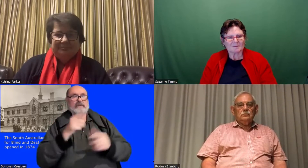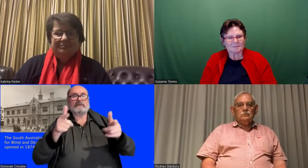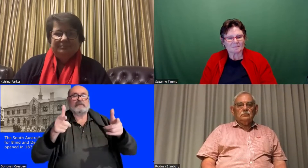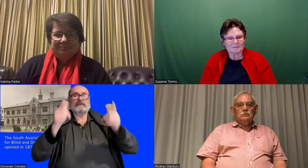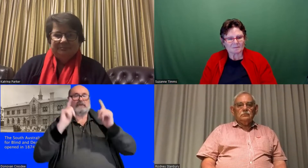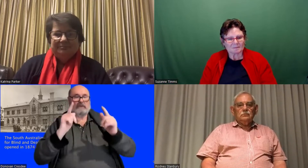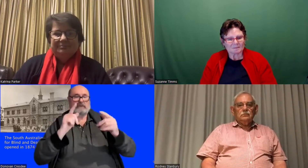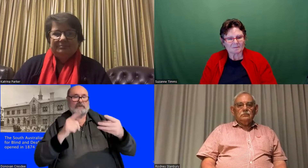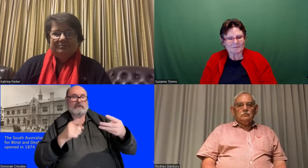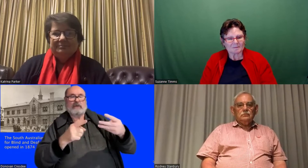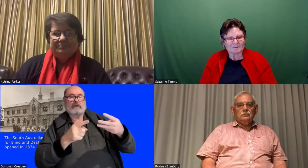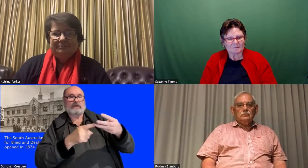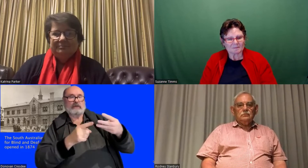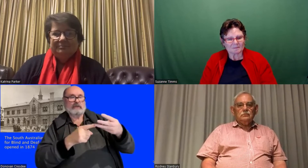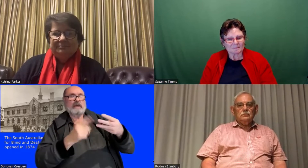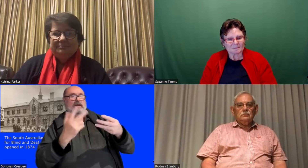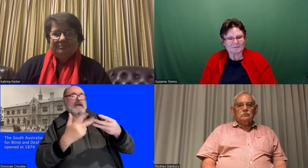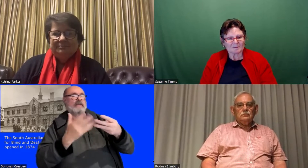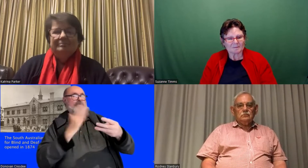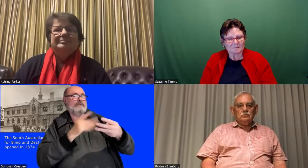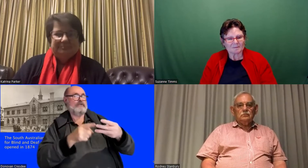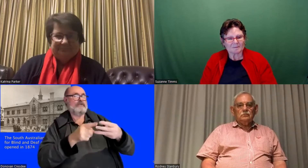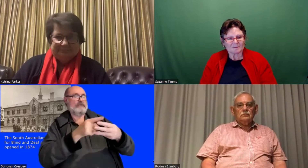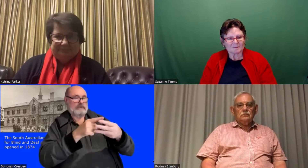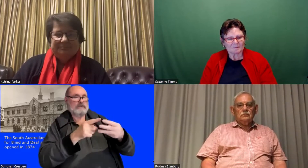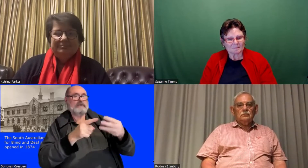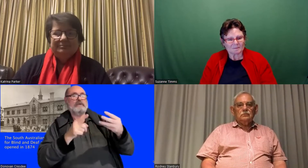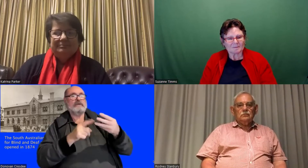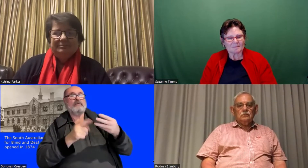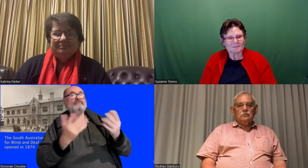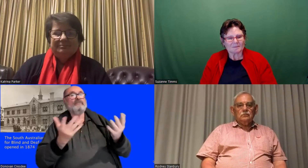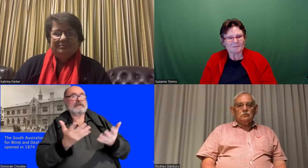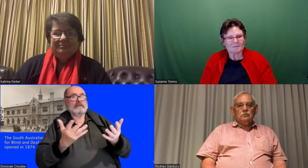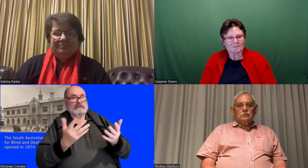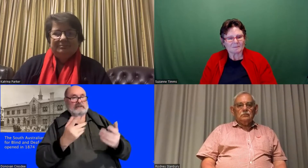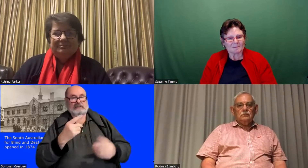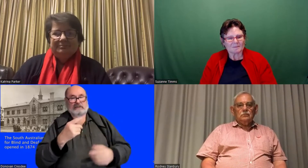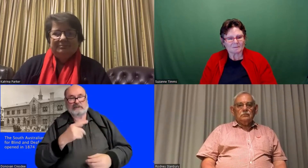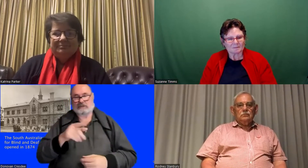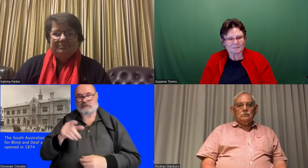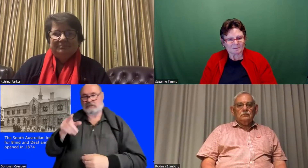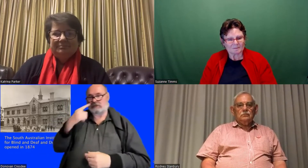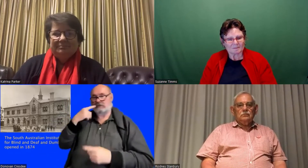He was the principal of a school - he had some other jobs as well - but he was the